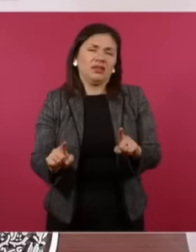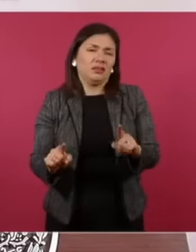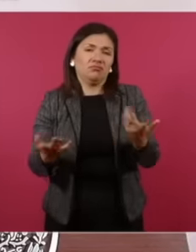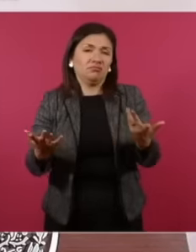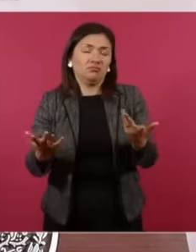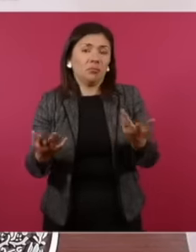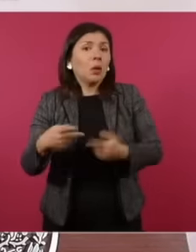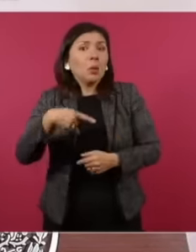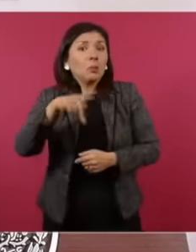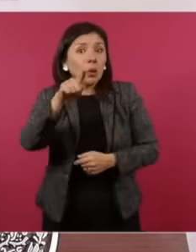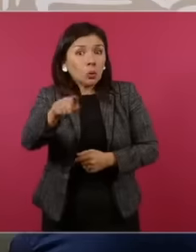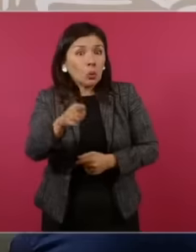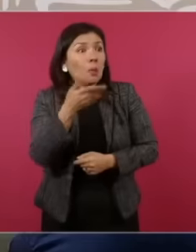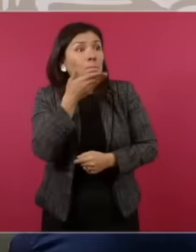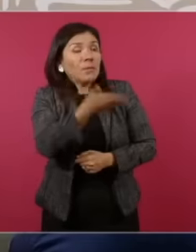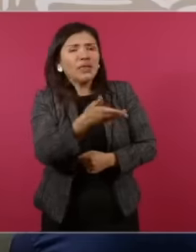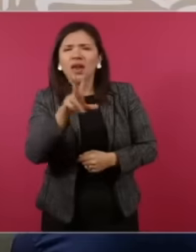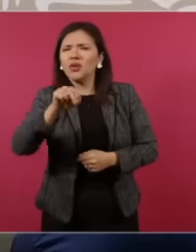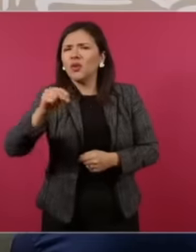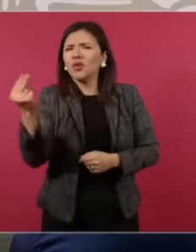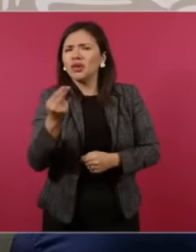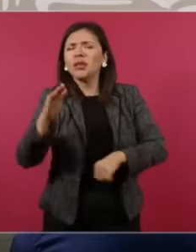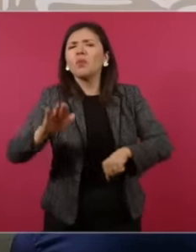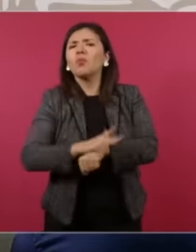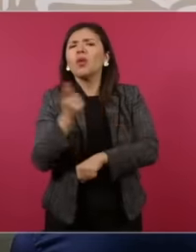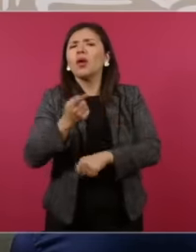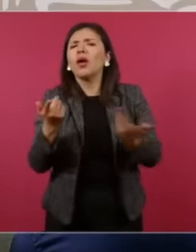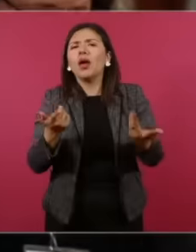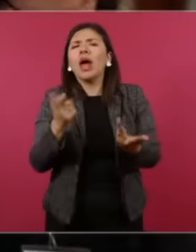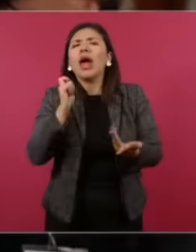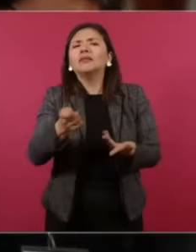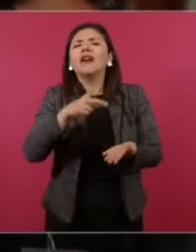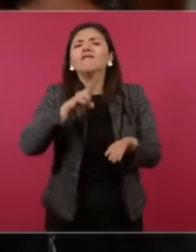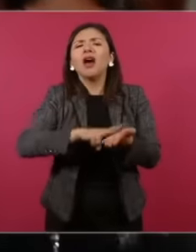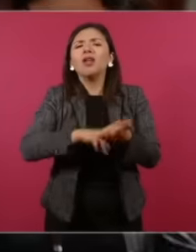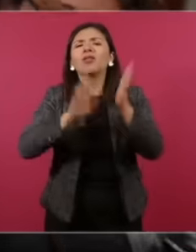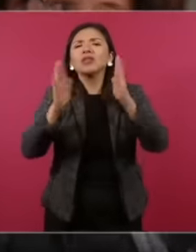don't have to ask for it, president, because the values are understood in politics